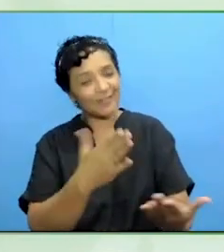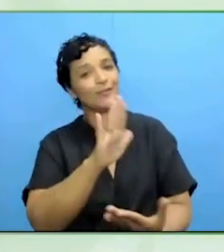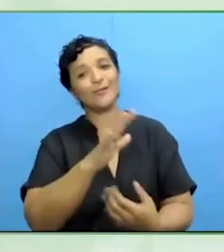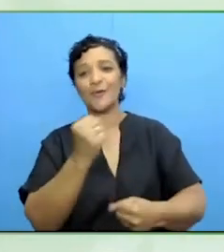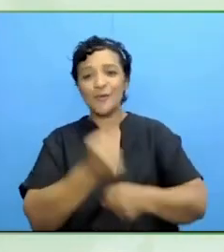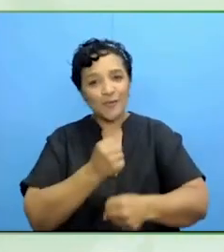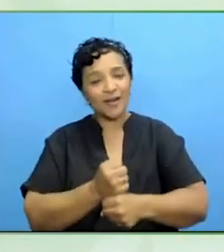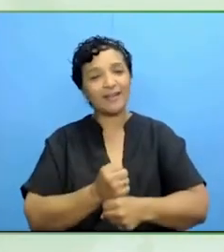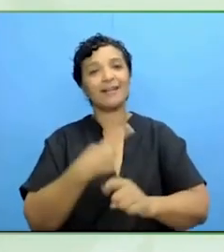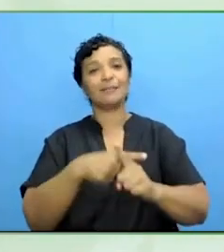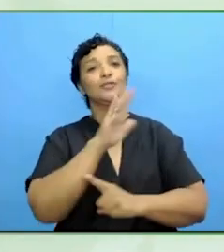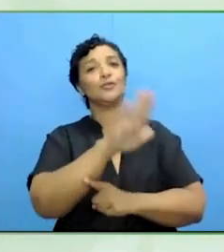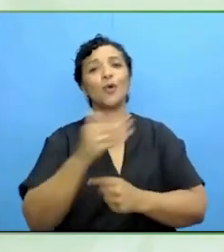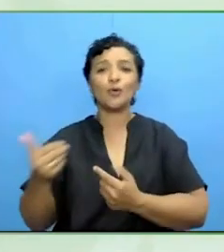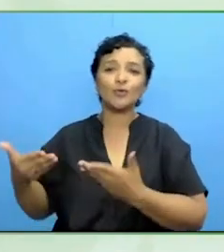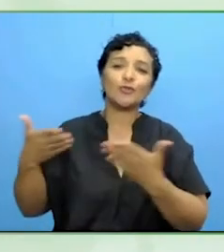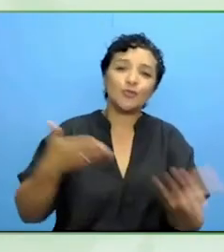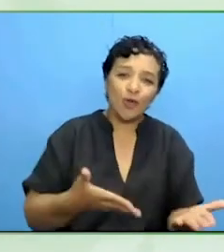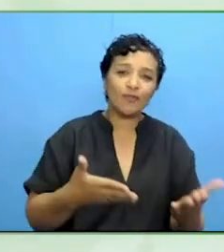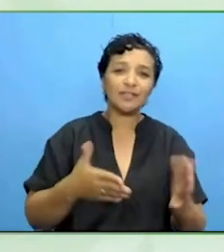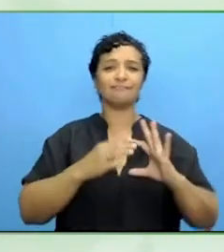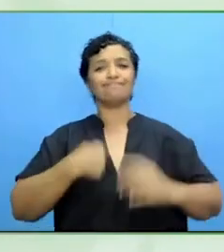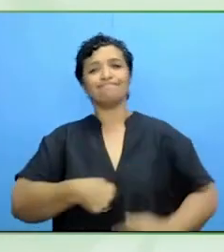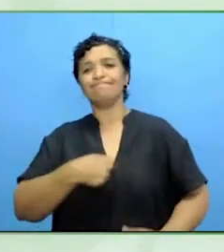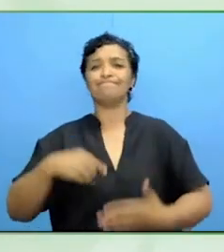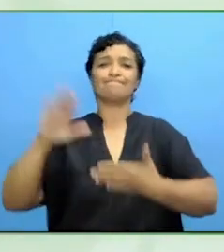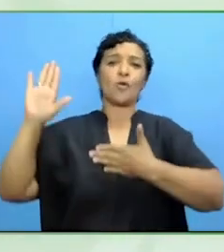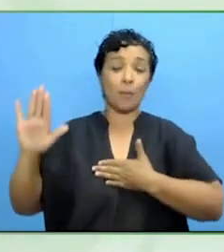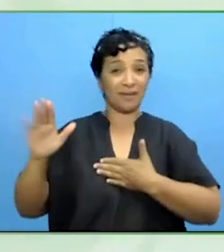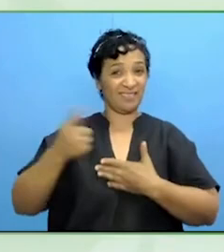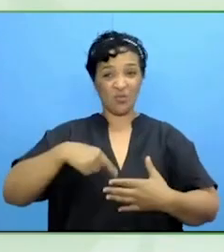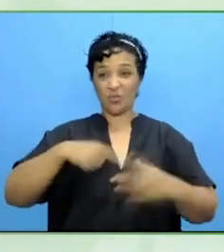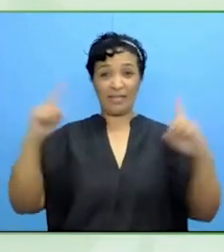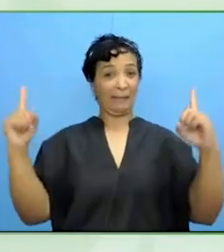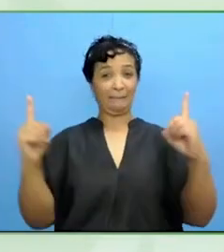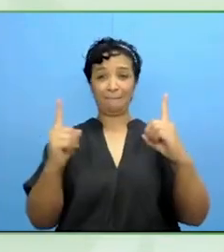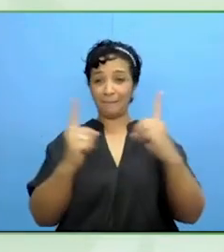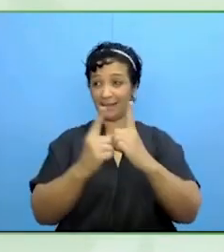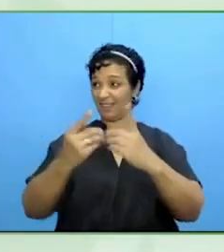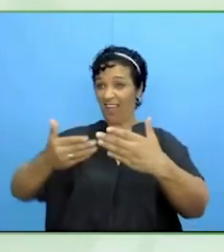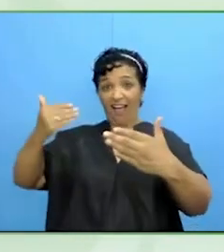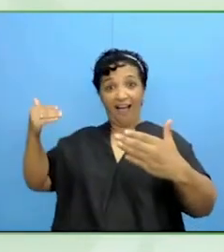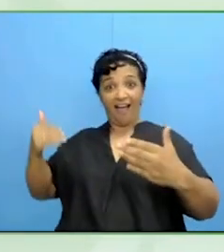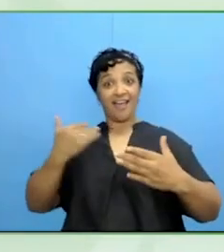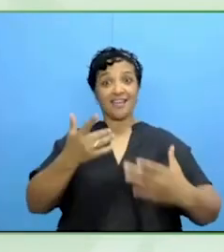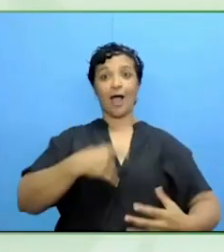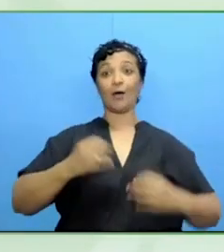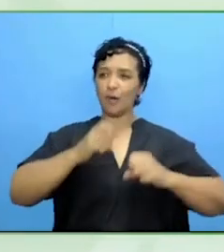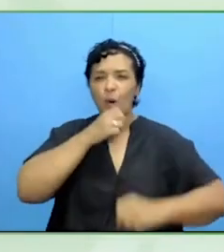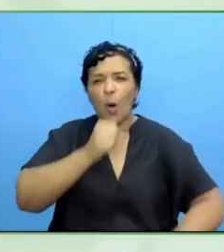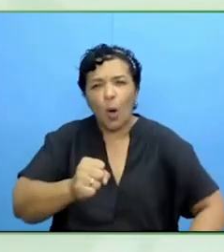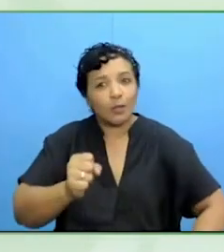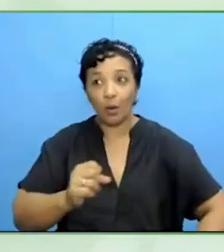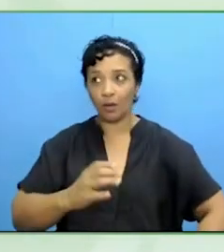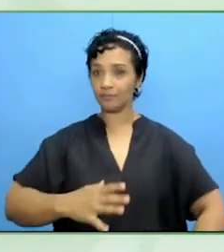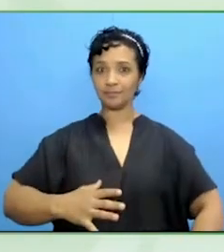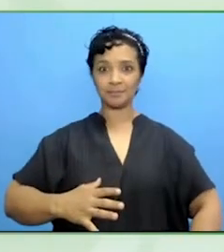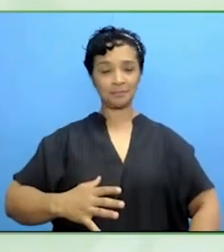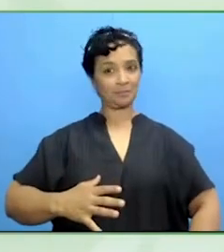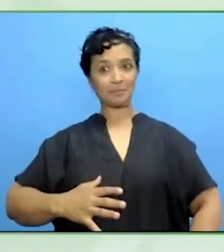service and commitment. We met many years ago and I think you look younger now. I do not know of my eyesight is getting worse. Such a pleasure.